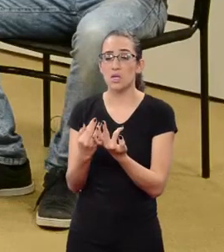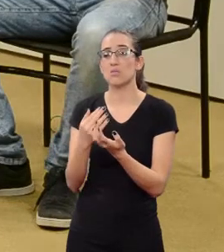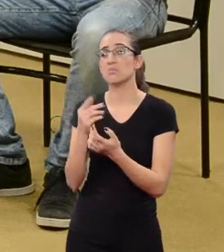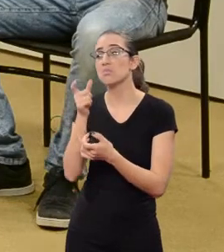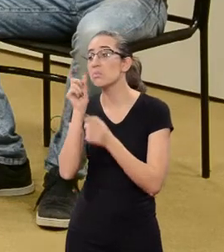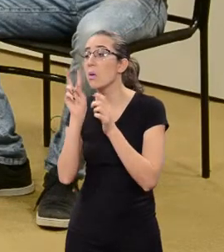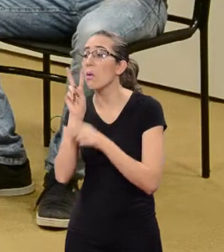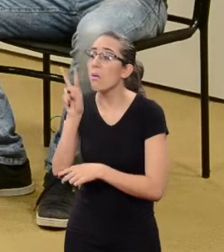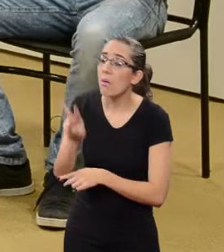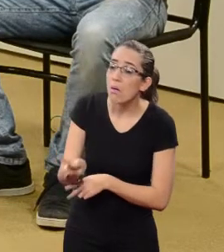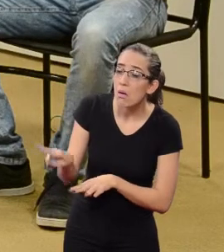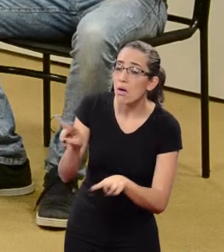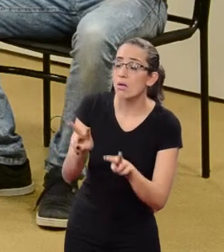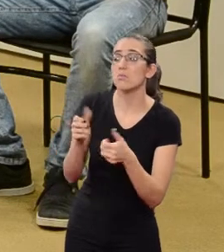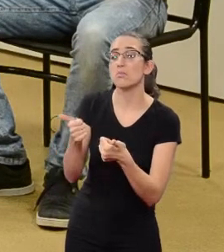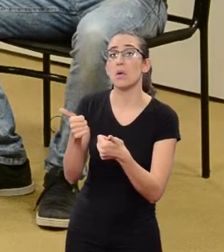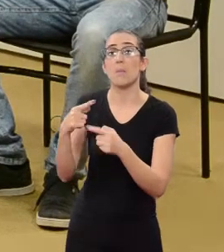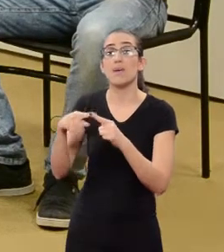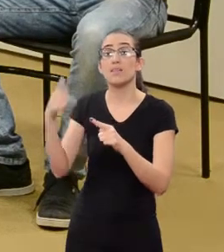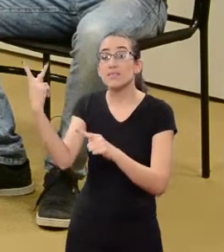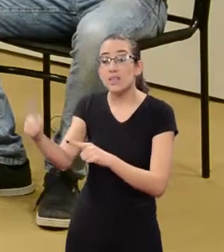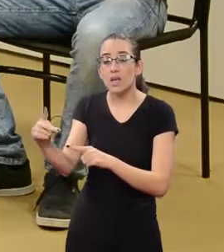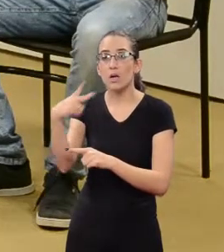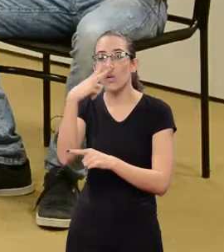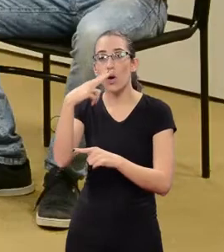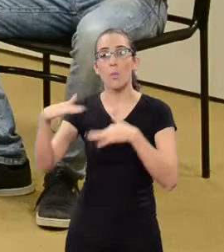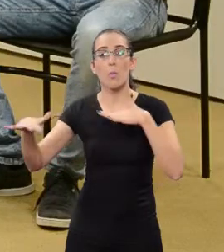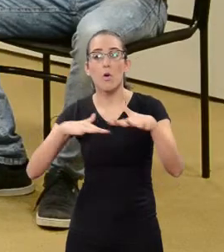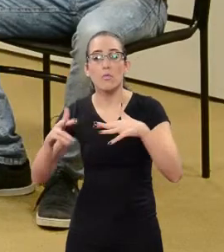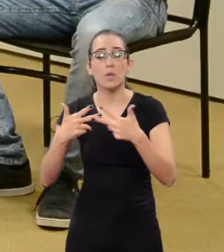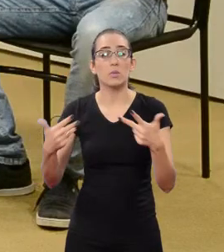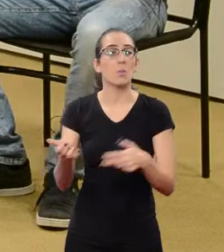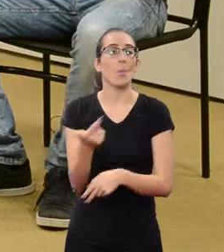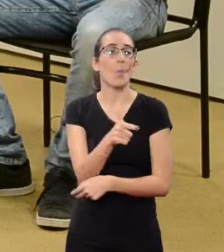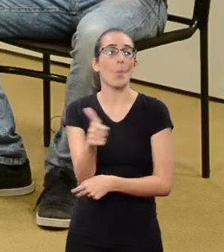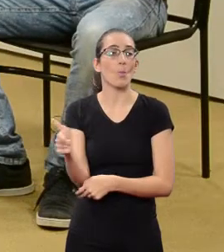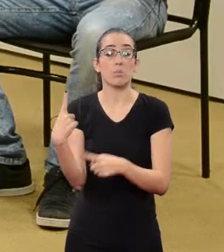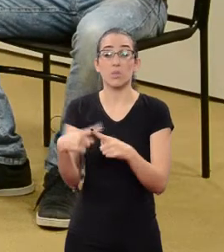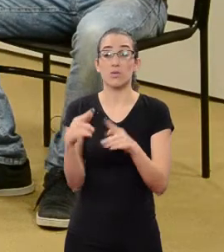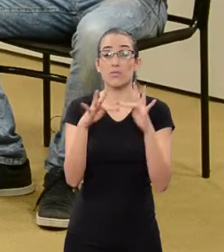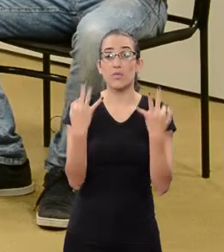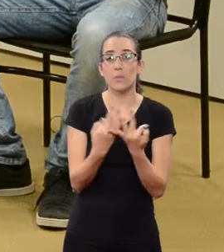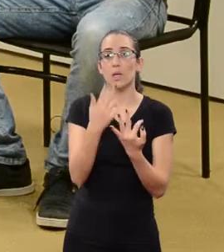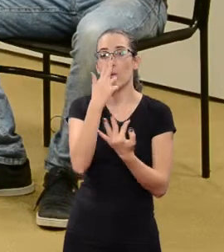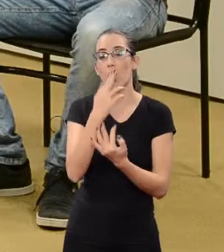attended them but they were losing their mobility. They didn't have patience to walk them,